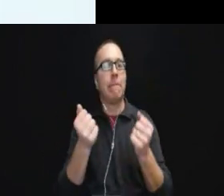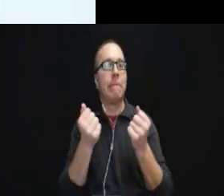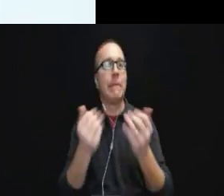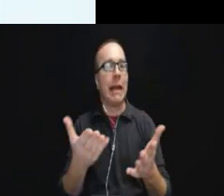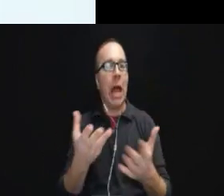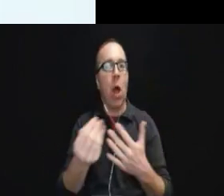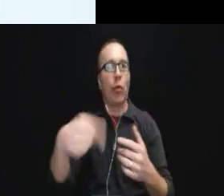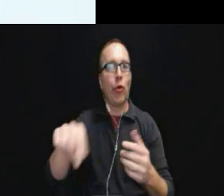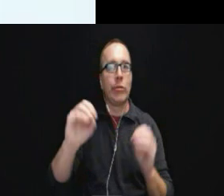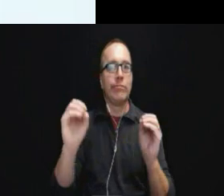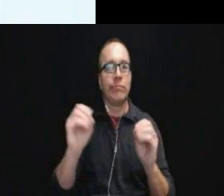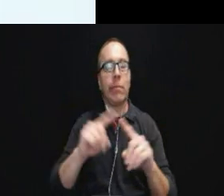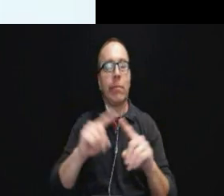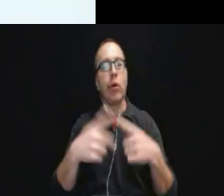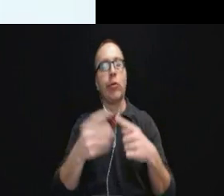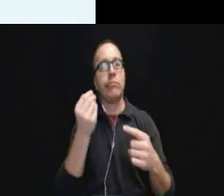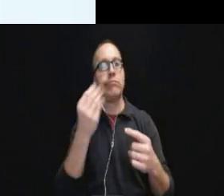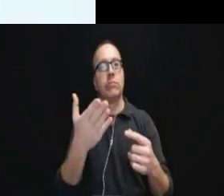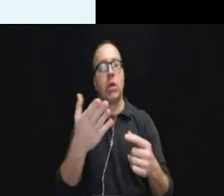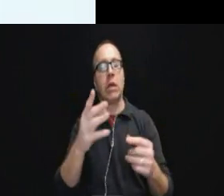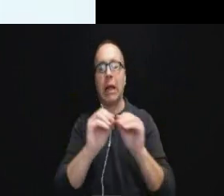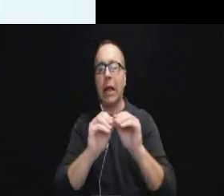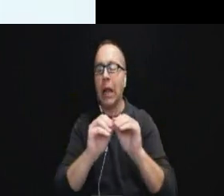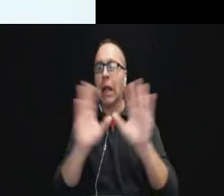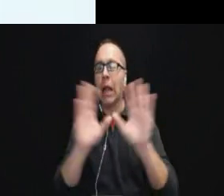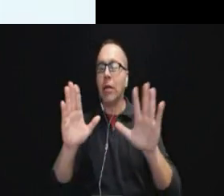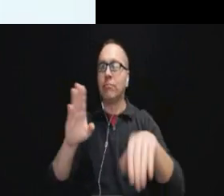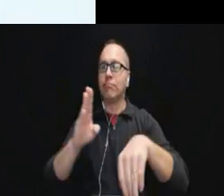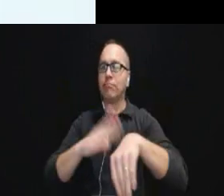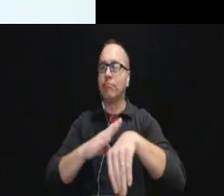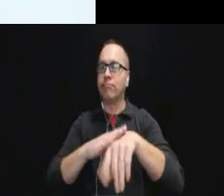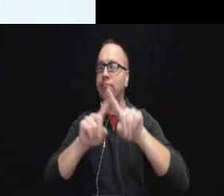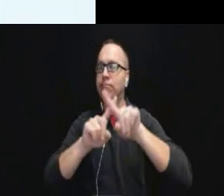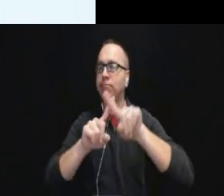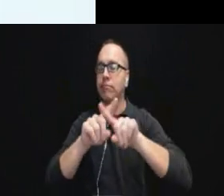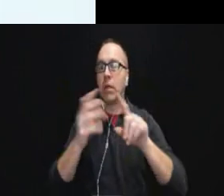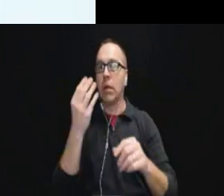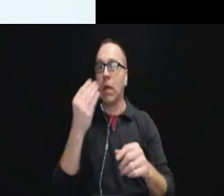But I wanted to make really clear that even though the cases are focused on people who